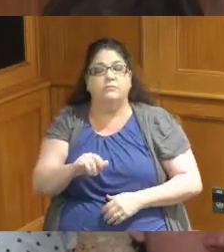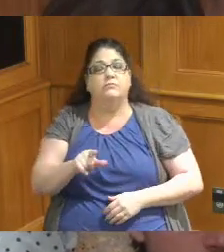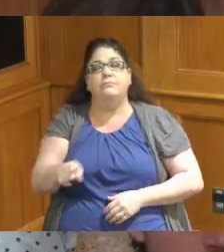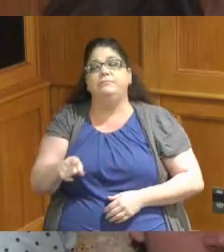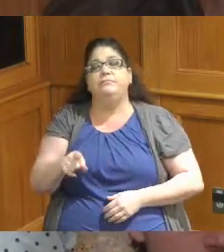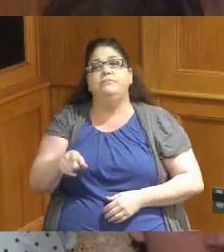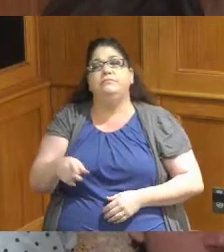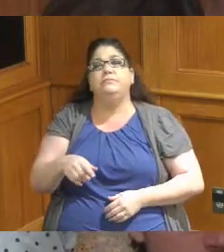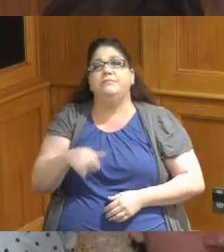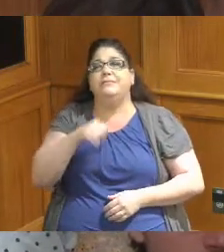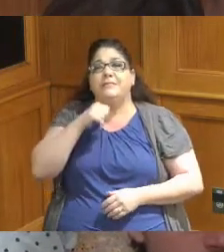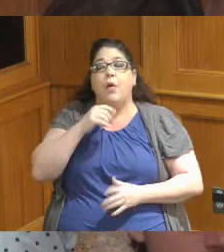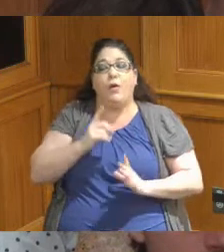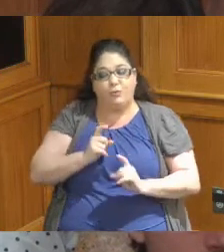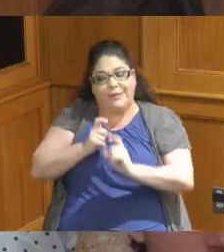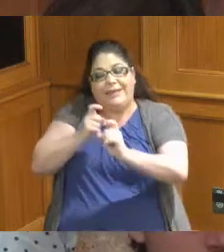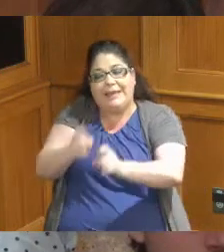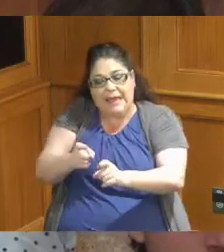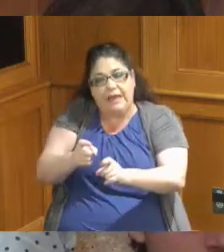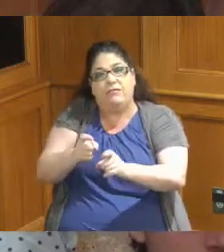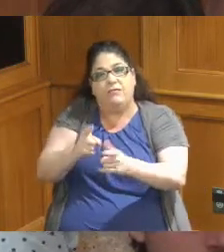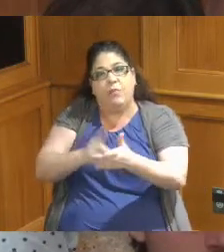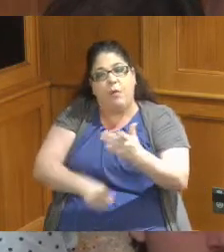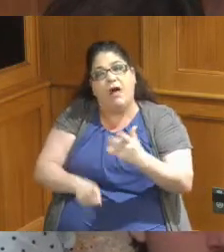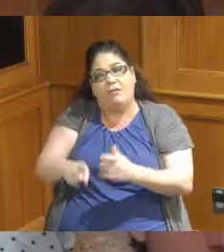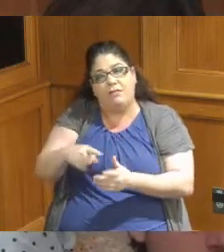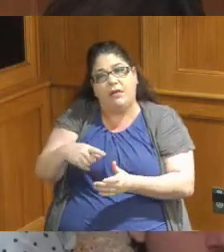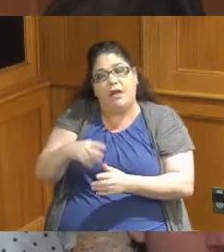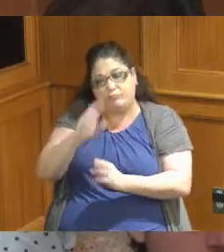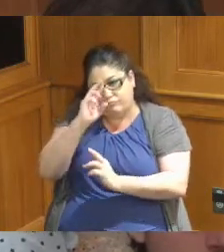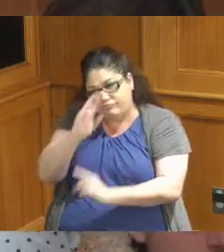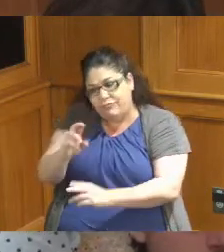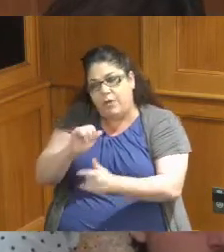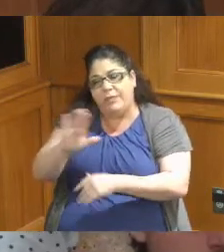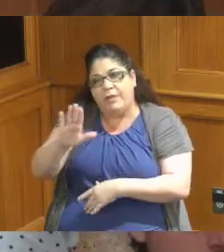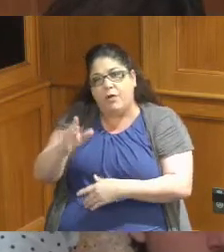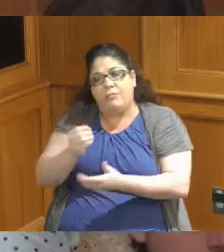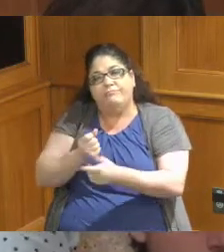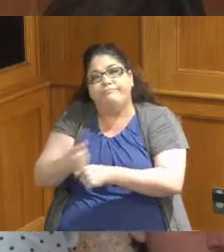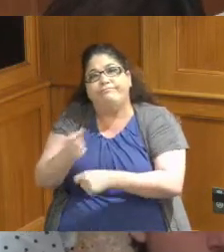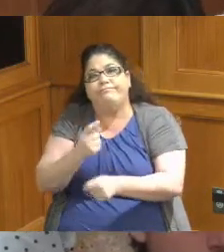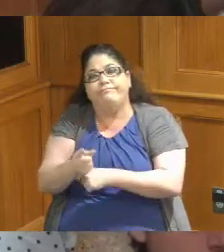giving giving what was respective to organizations with their annual income but also giving that Max